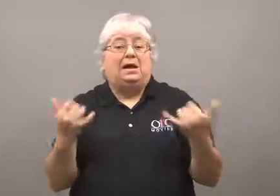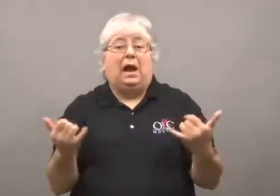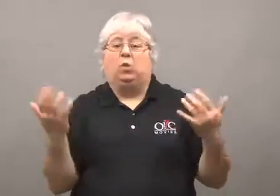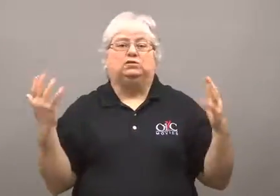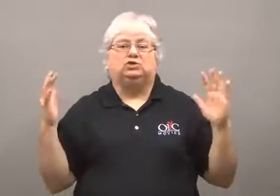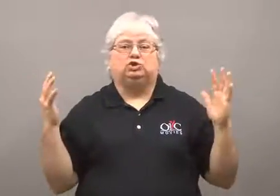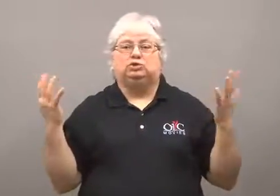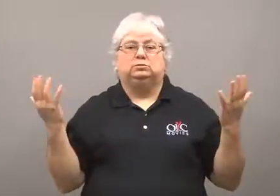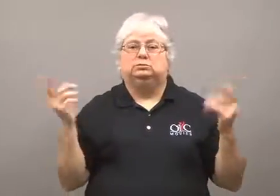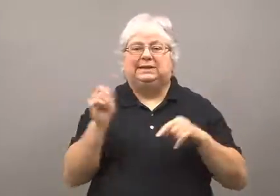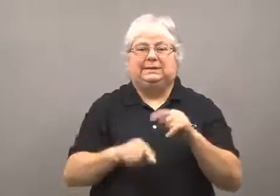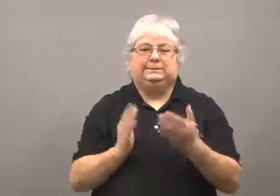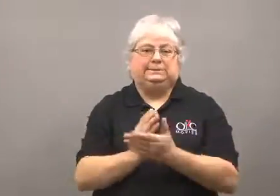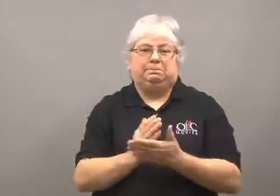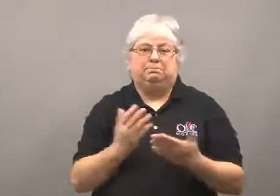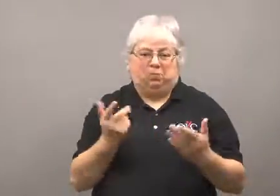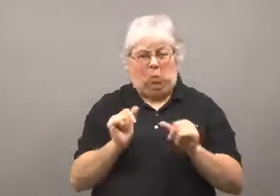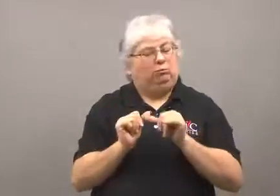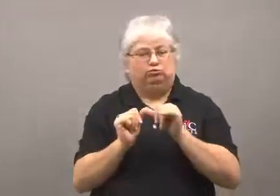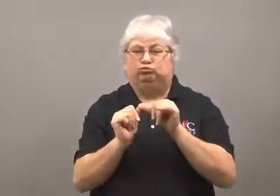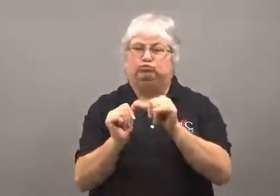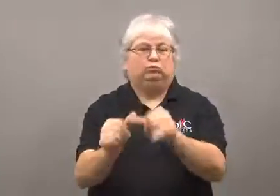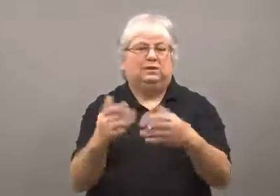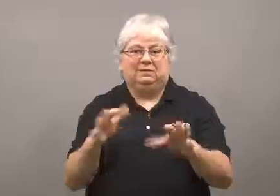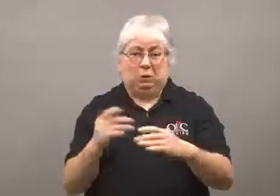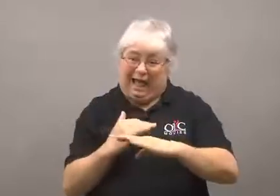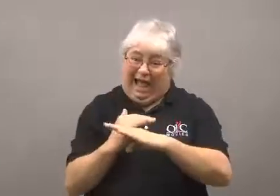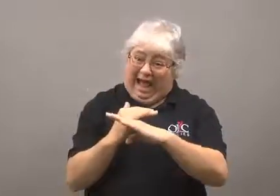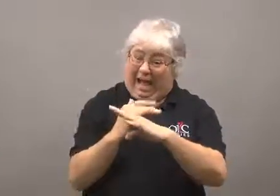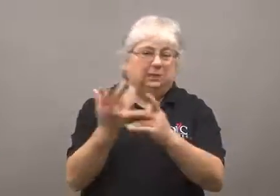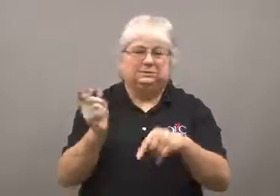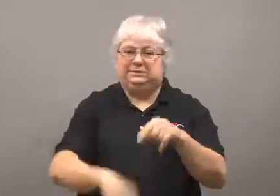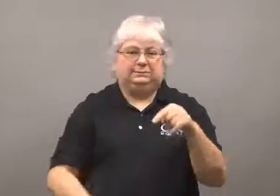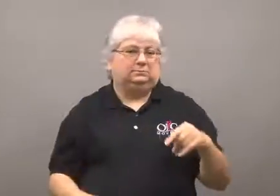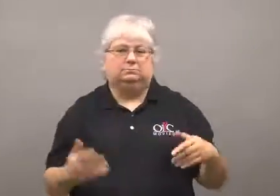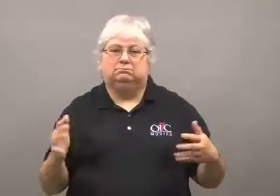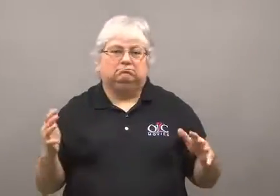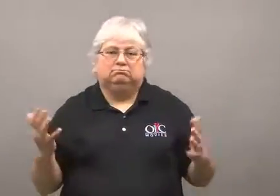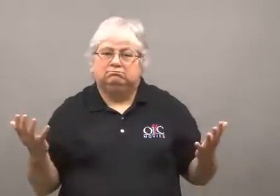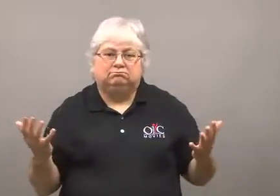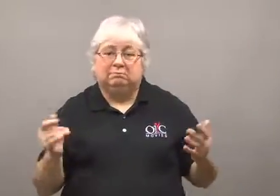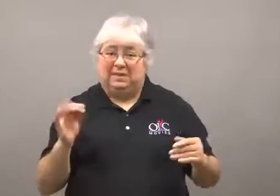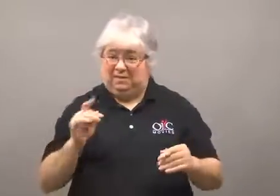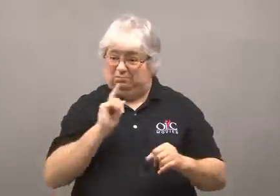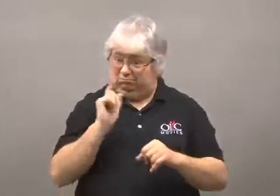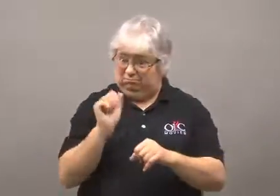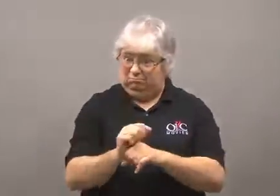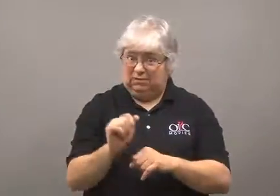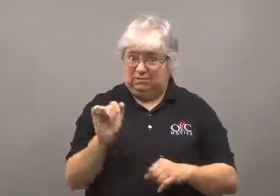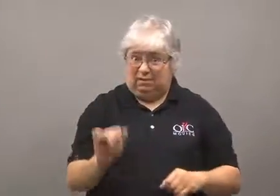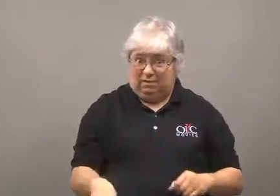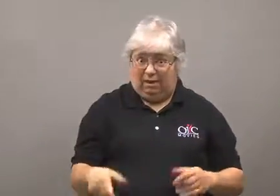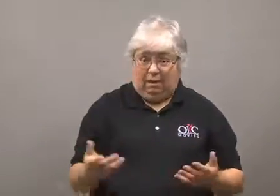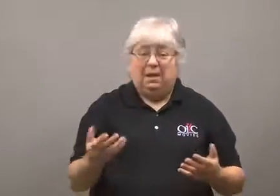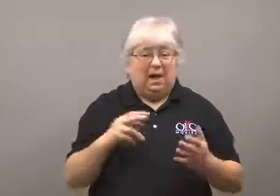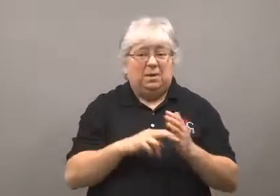It's now reached the point of no return; there's no stopping the melting.